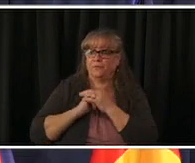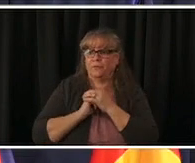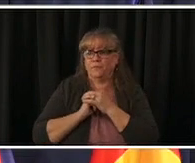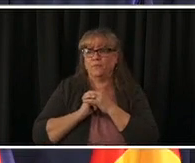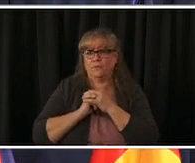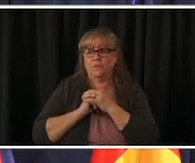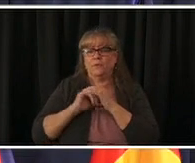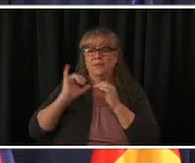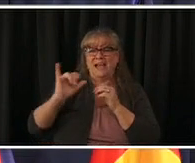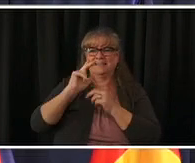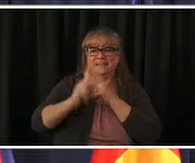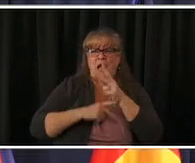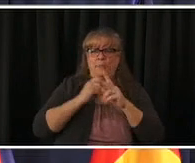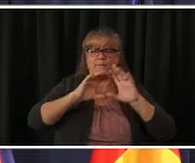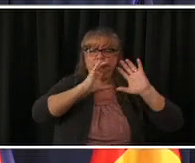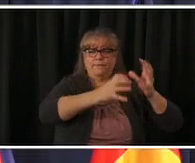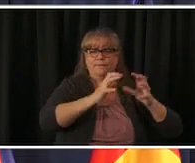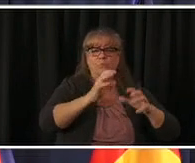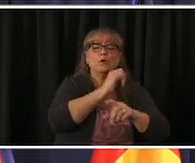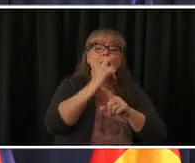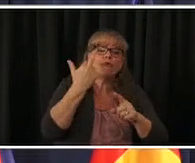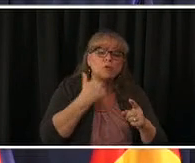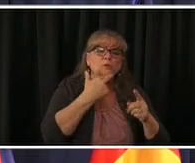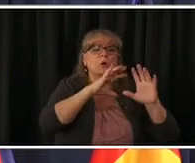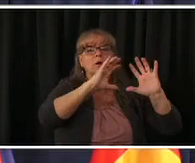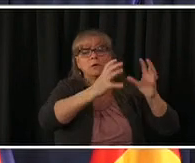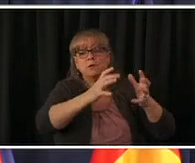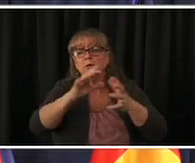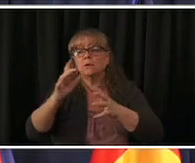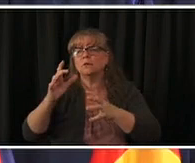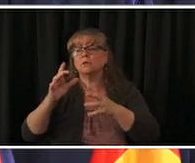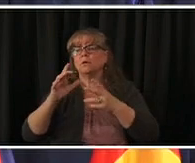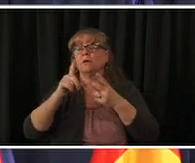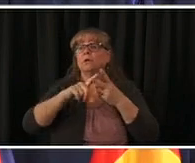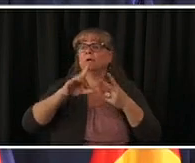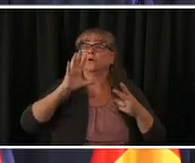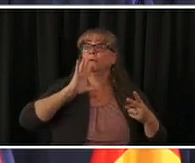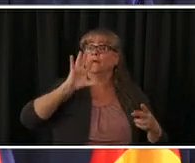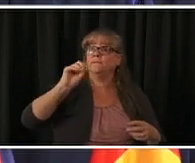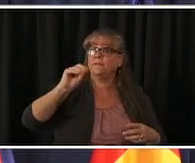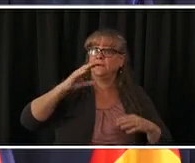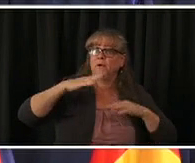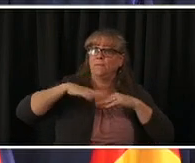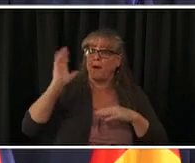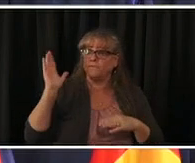people that are 15 up or that have pre-existing conditions uh already should be scheduled and